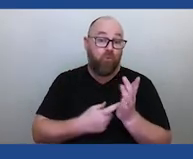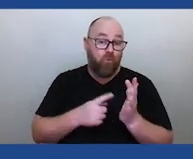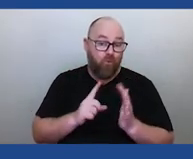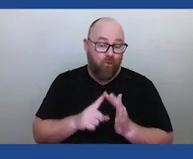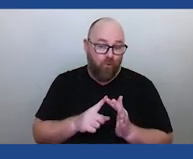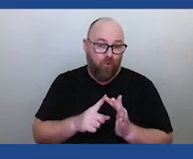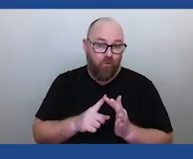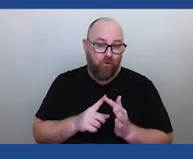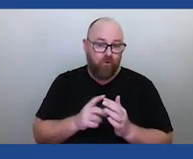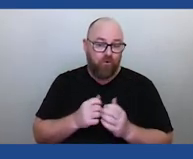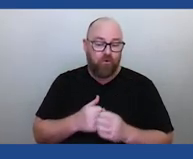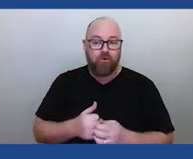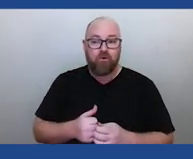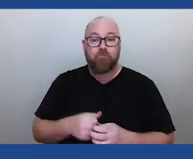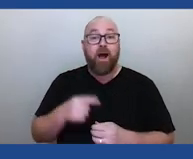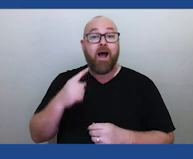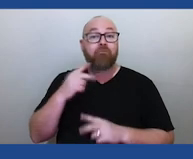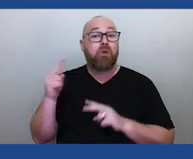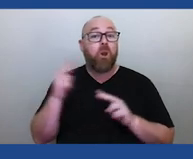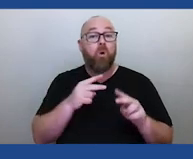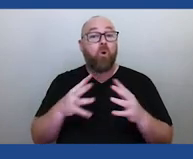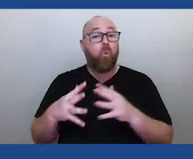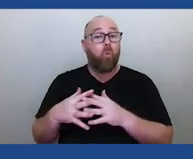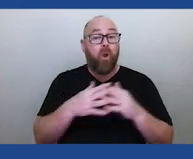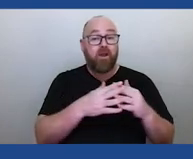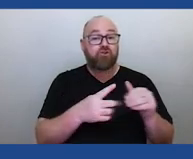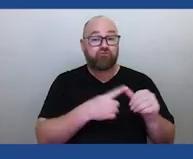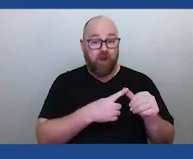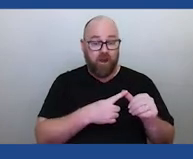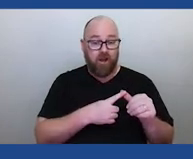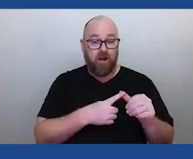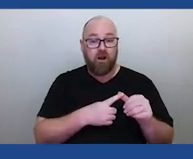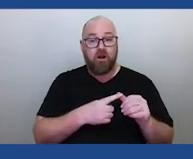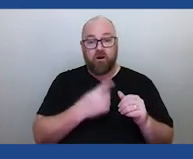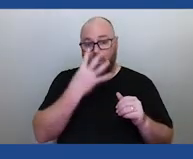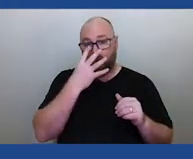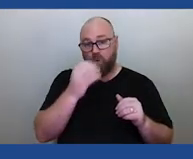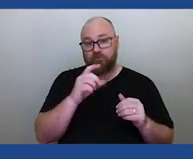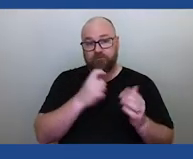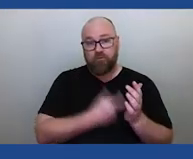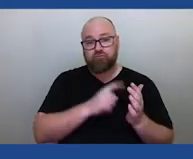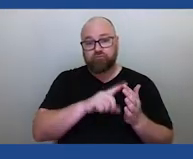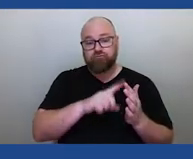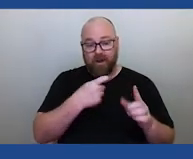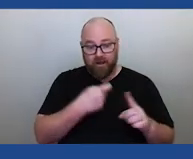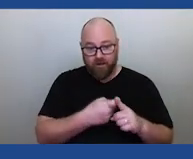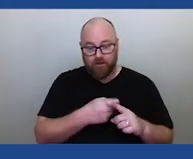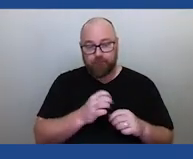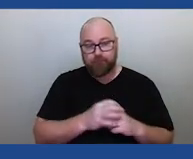Well if we go over to Western Australia to Wolf Creek Crater or Kandimalal as the Djaru people call it,